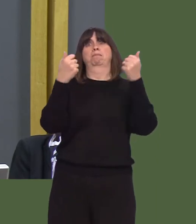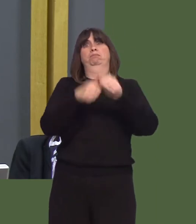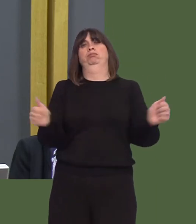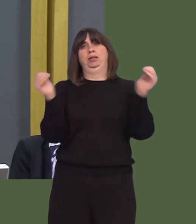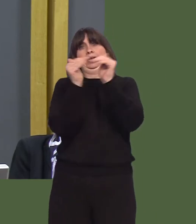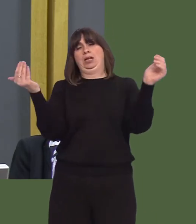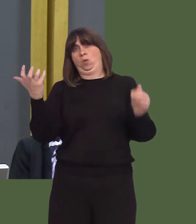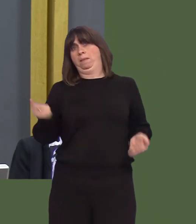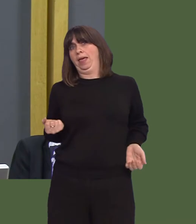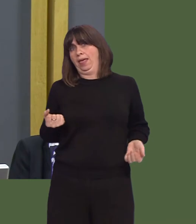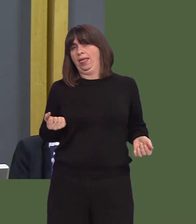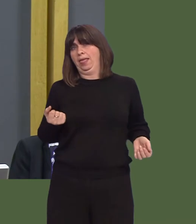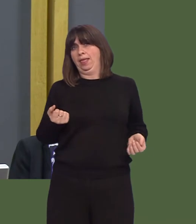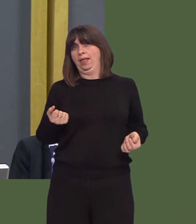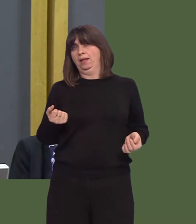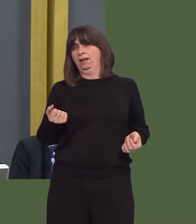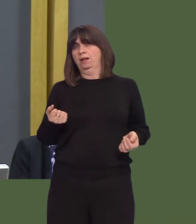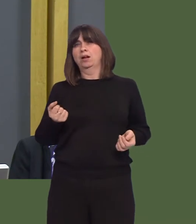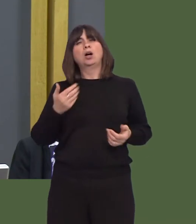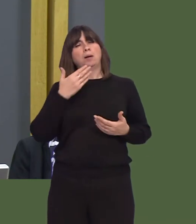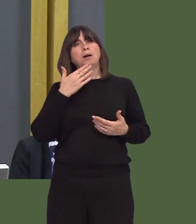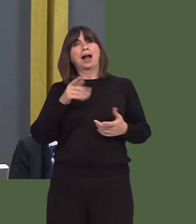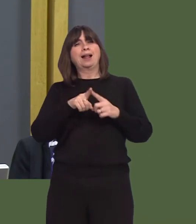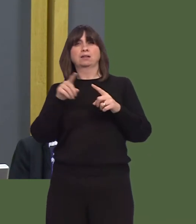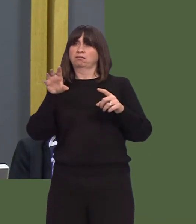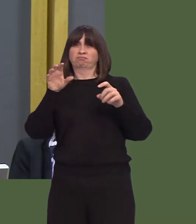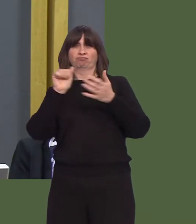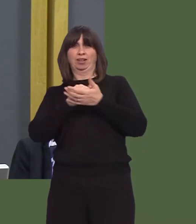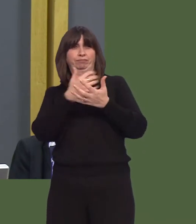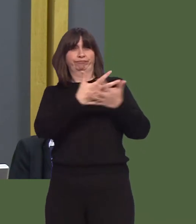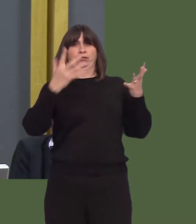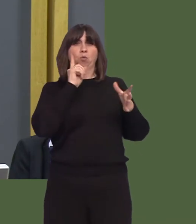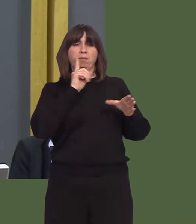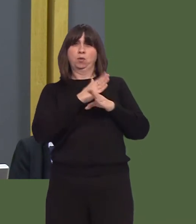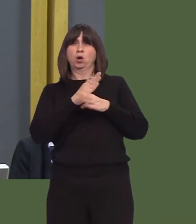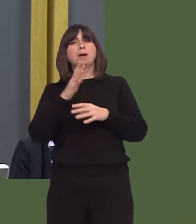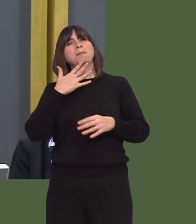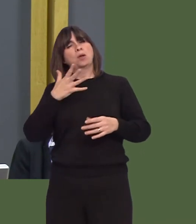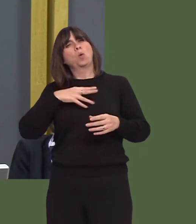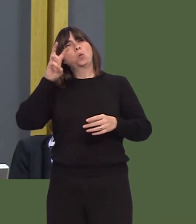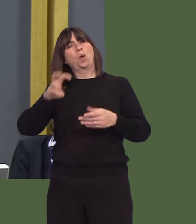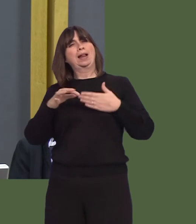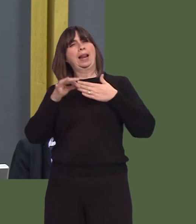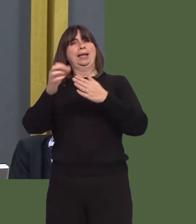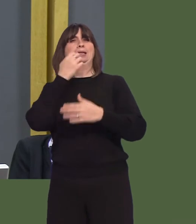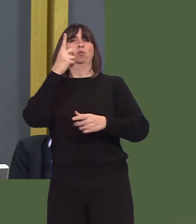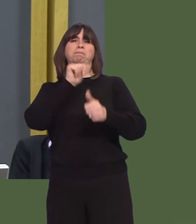and are equally represented in the workplace. So, will you join me in backing Chwarae Teg's goal to make Wales the global leader in gender